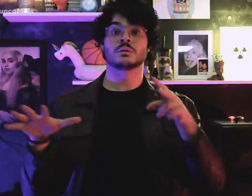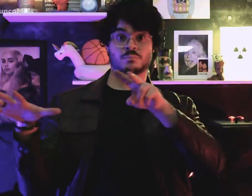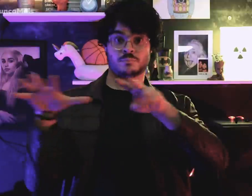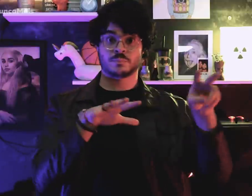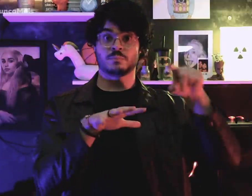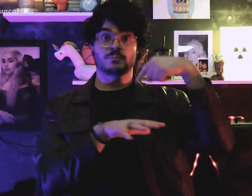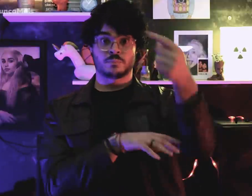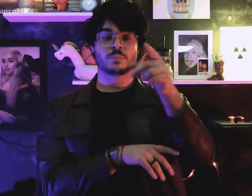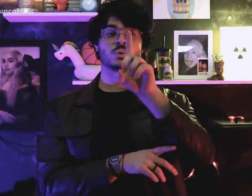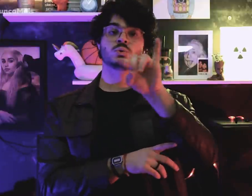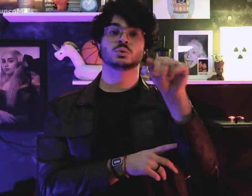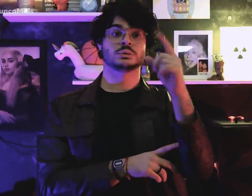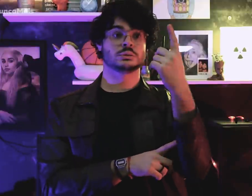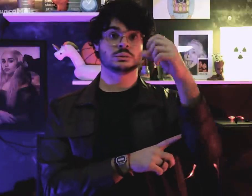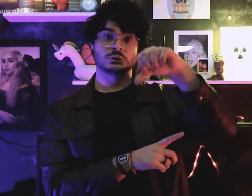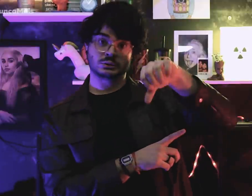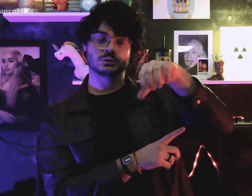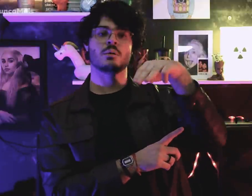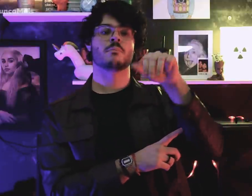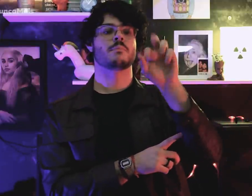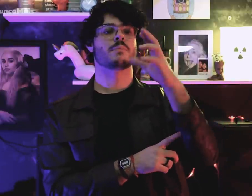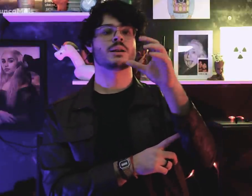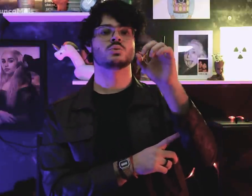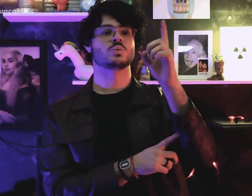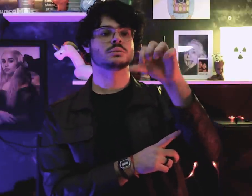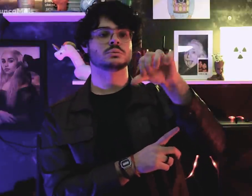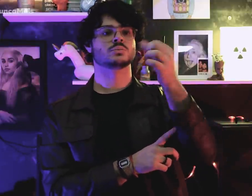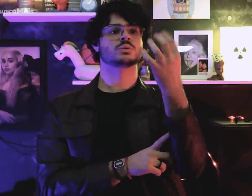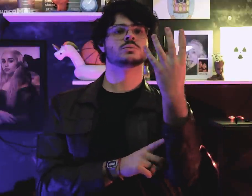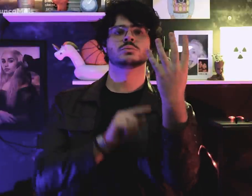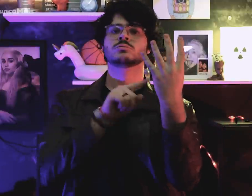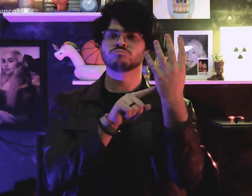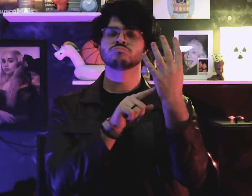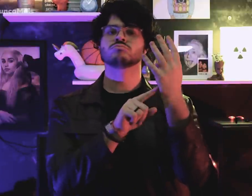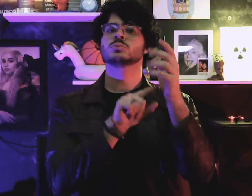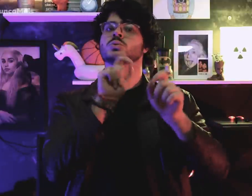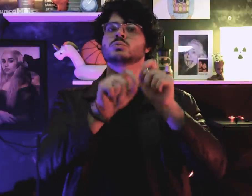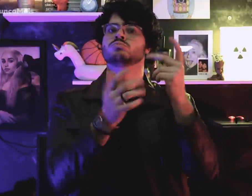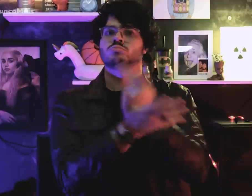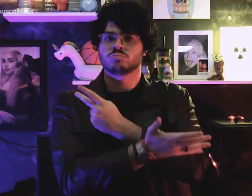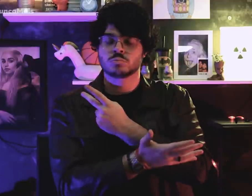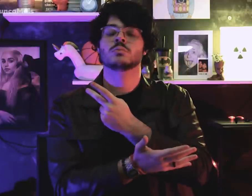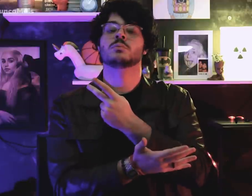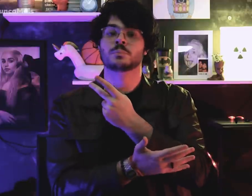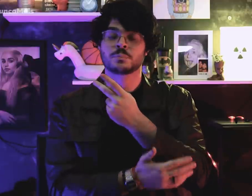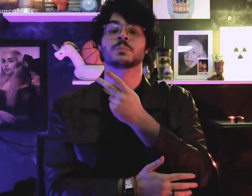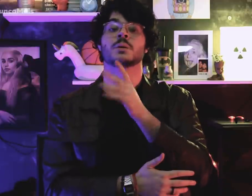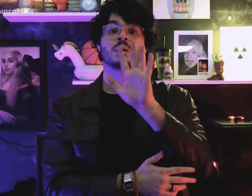A week later, on March 19, 1964,